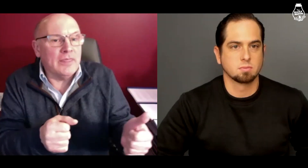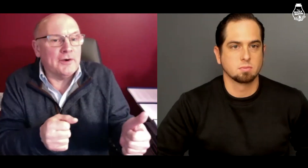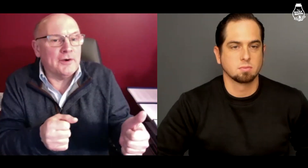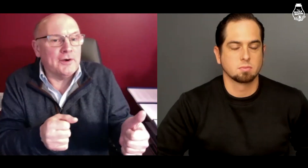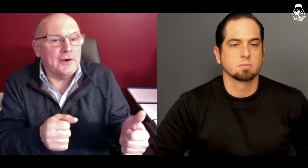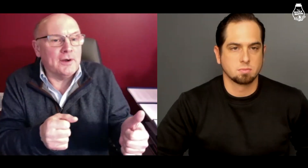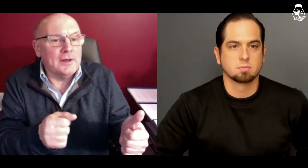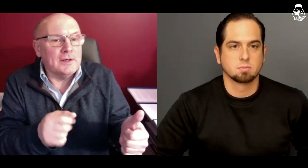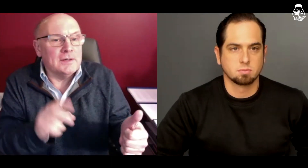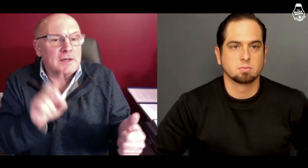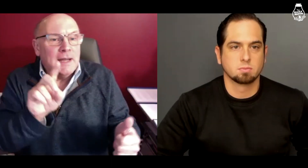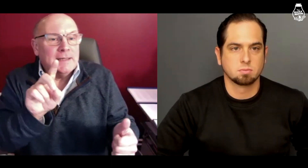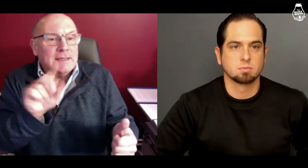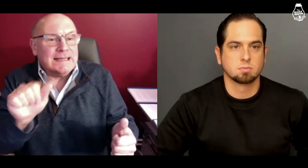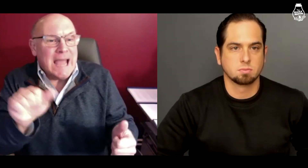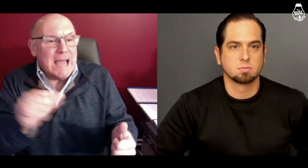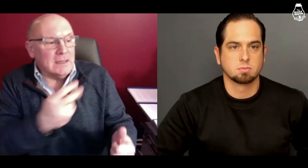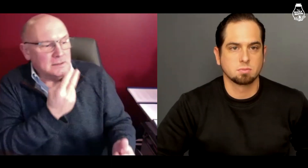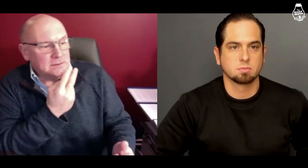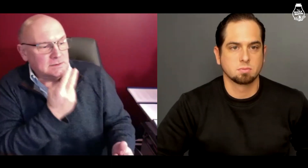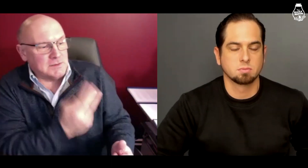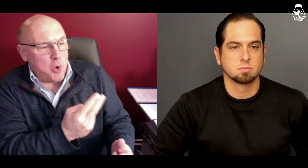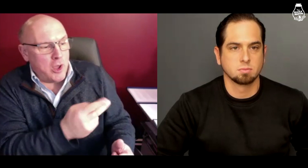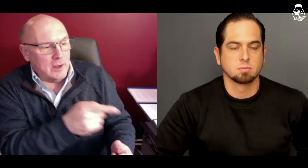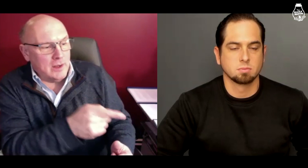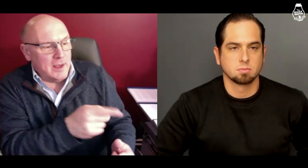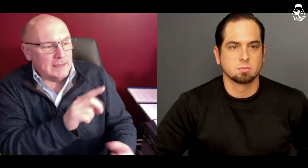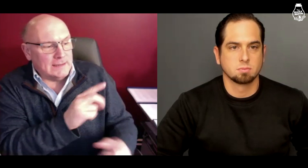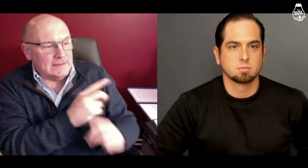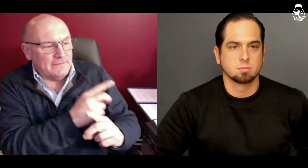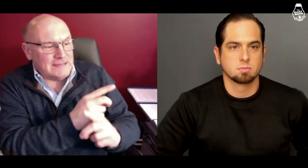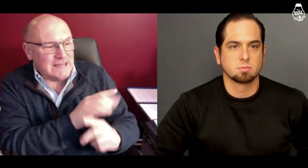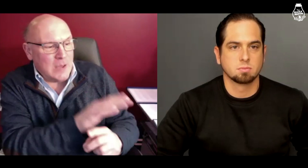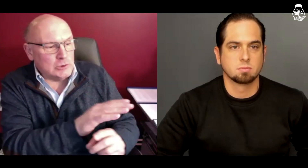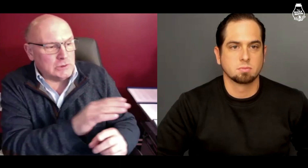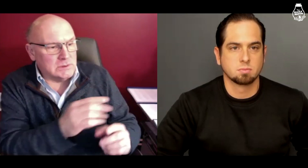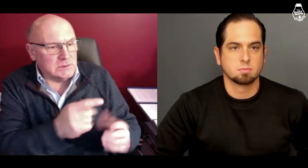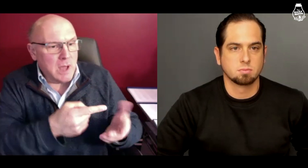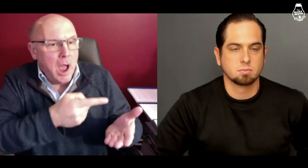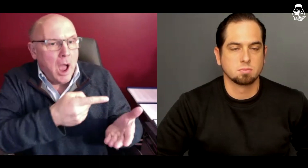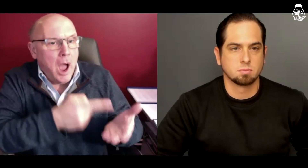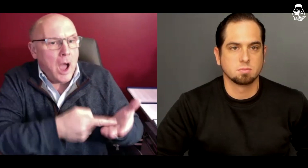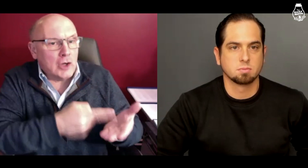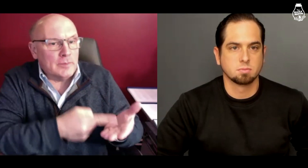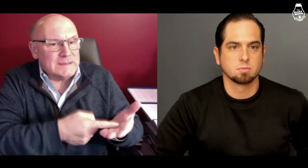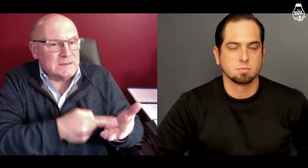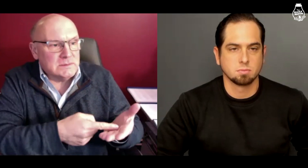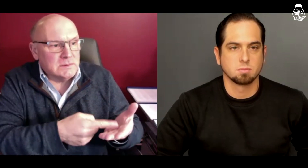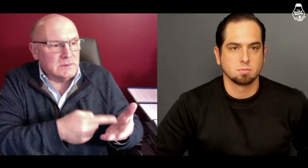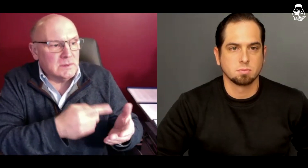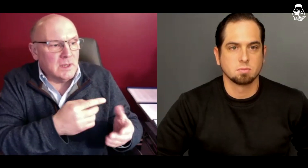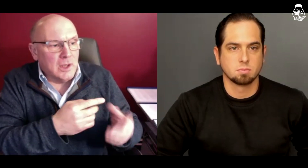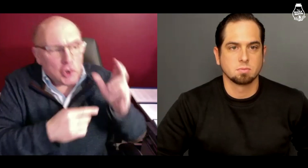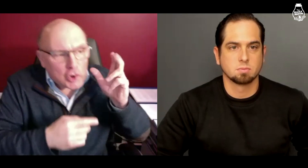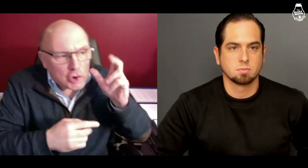of the other. The DA saw the defense's arguments,